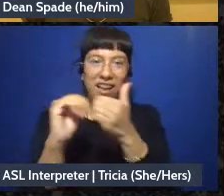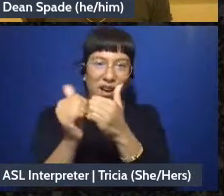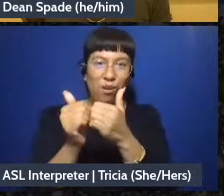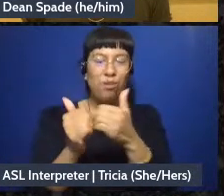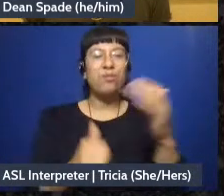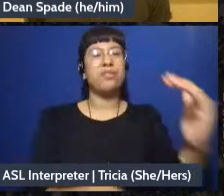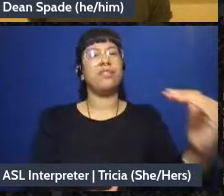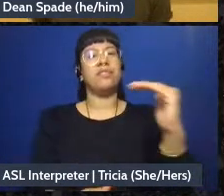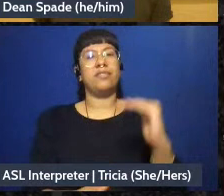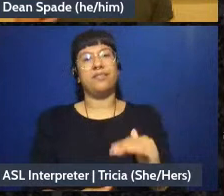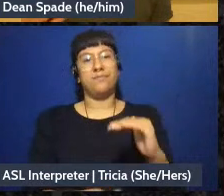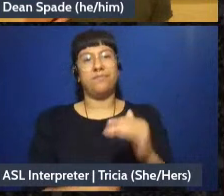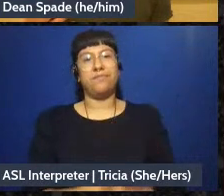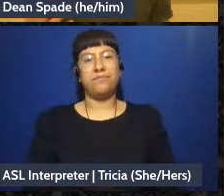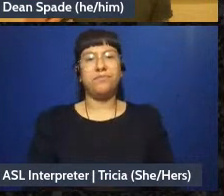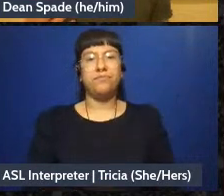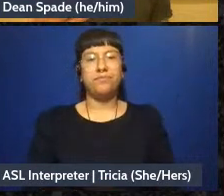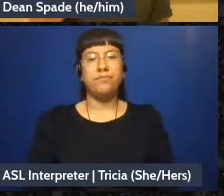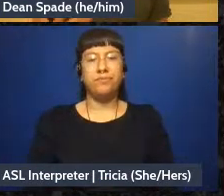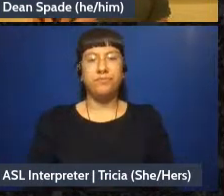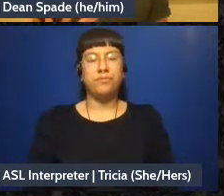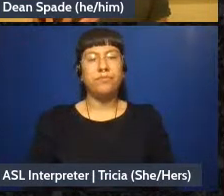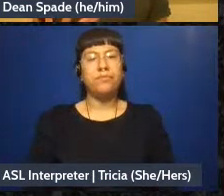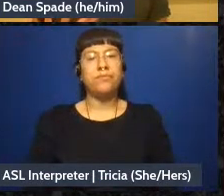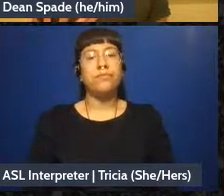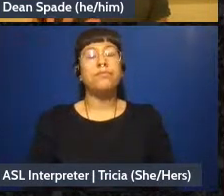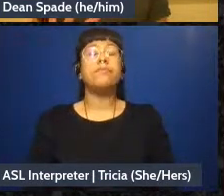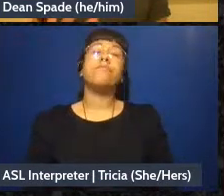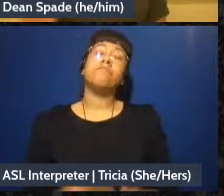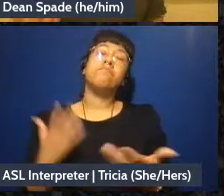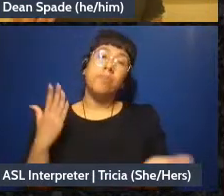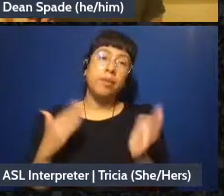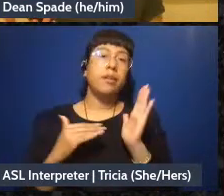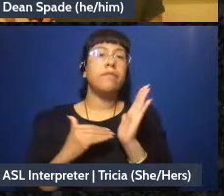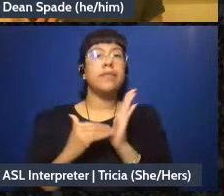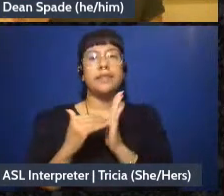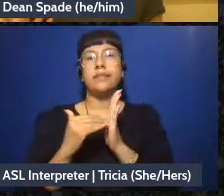And oftentimes, like, a facilitator will be like “oh, I know we're gonna be talking about this big